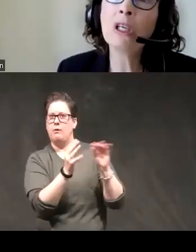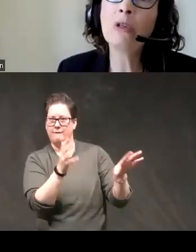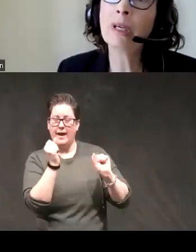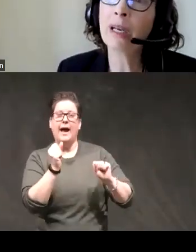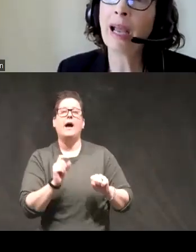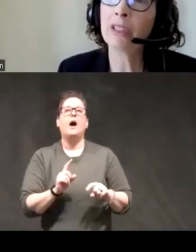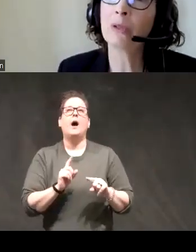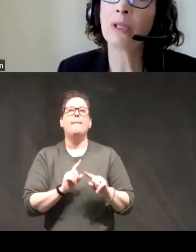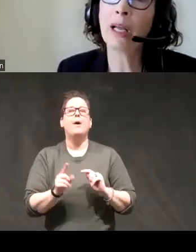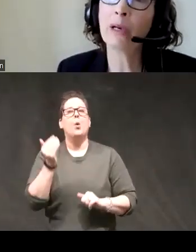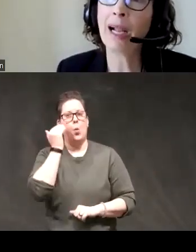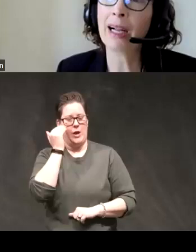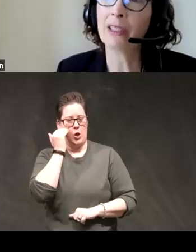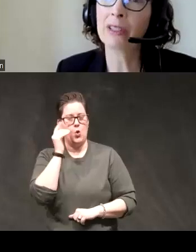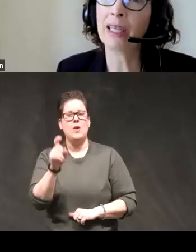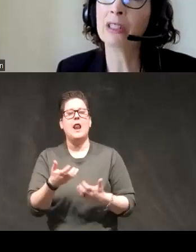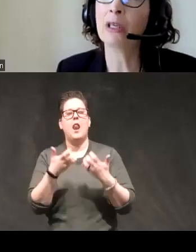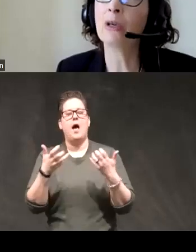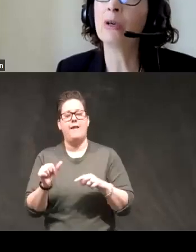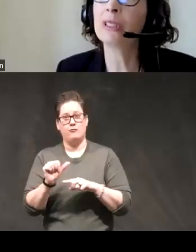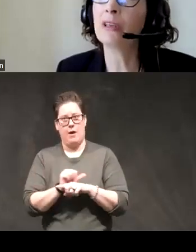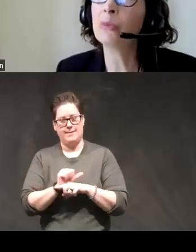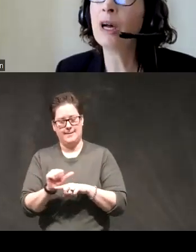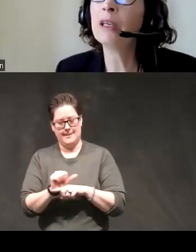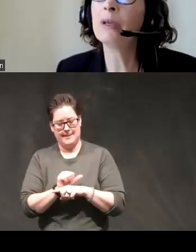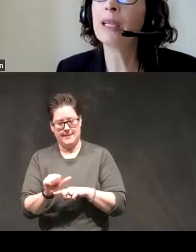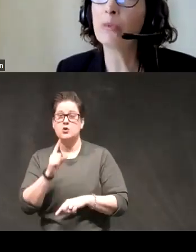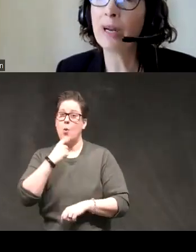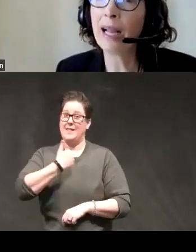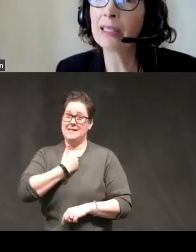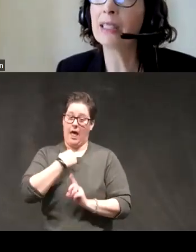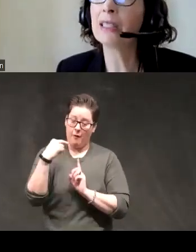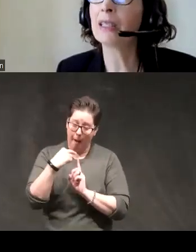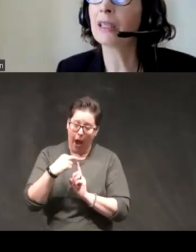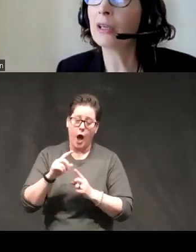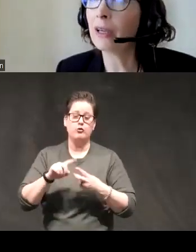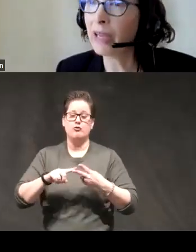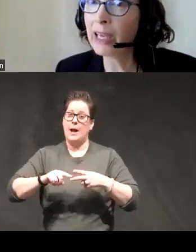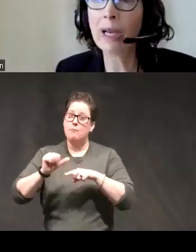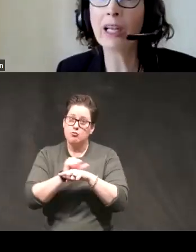knew we're going to have to do a lot of practice and so self-monitoring and practice and evaluating